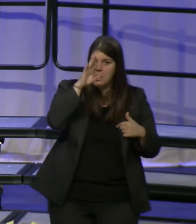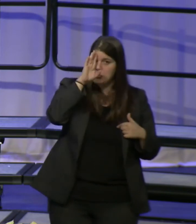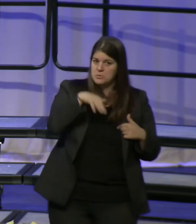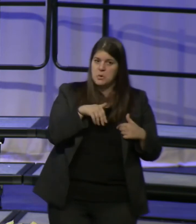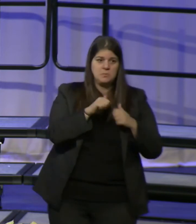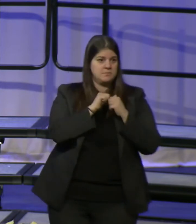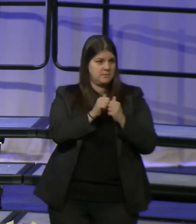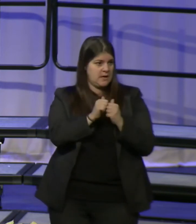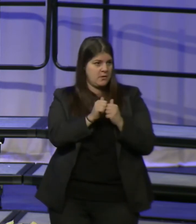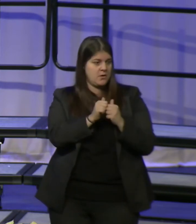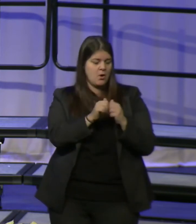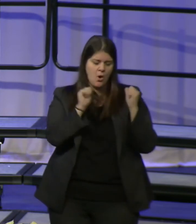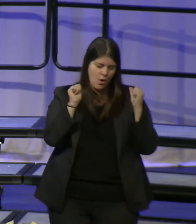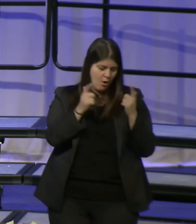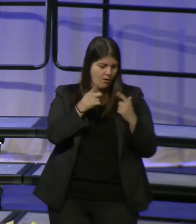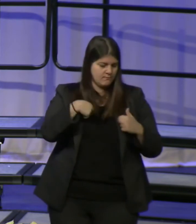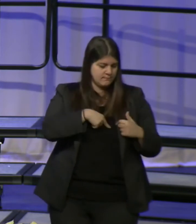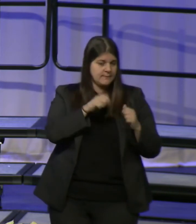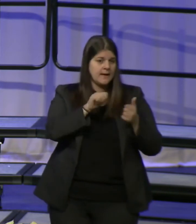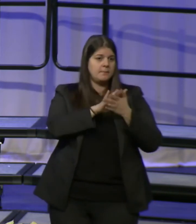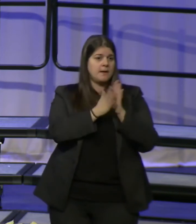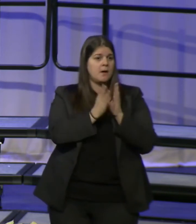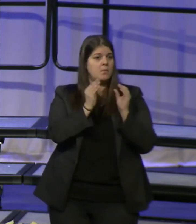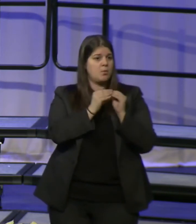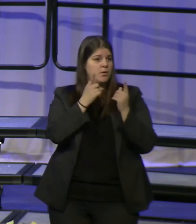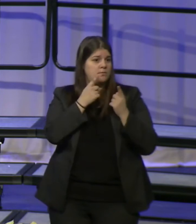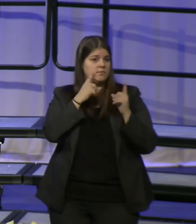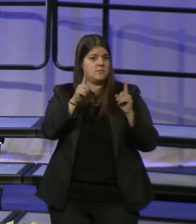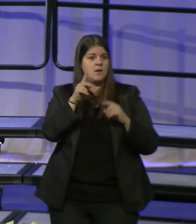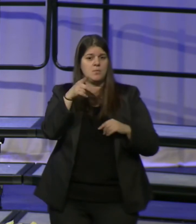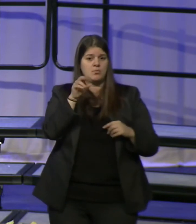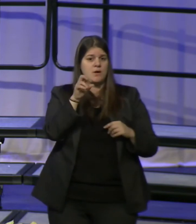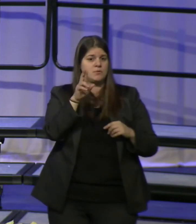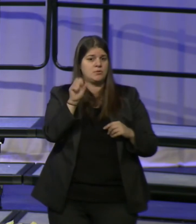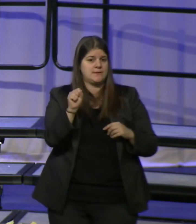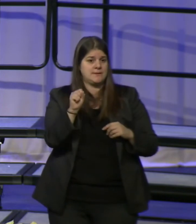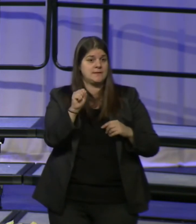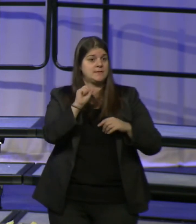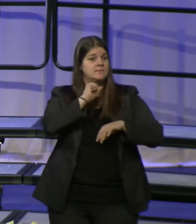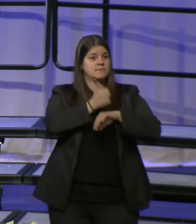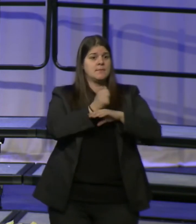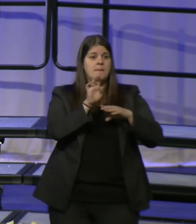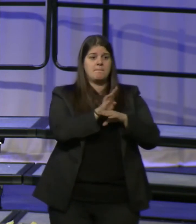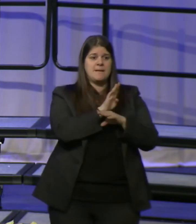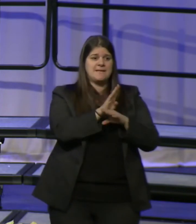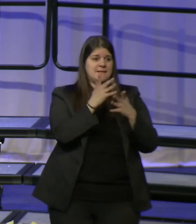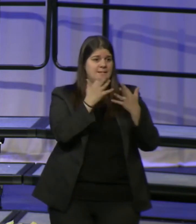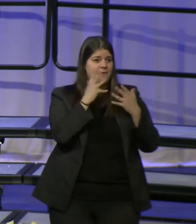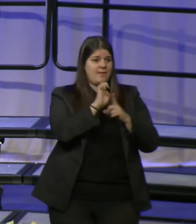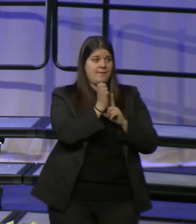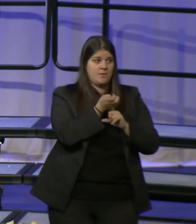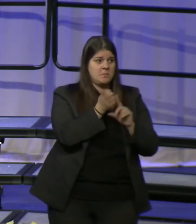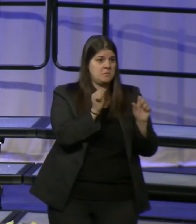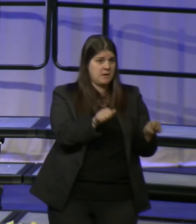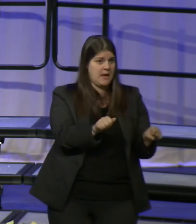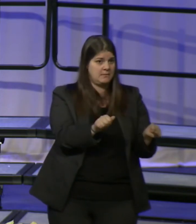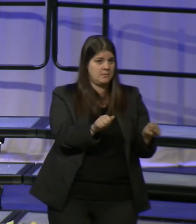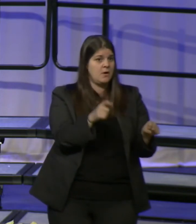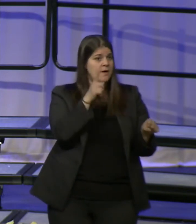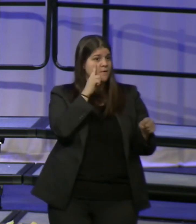can all become more prosperous and create a more business-friendly environment of economic growth